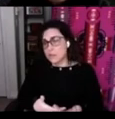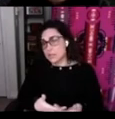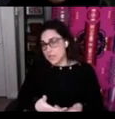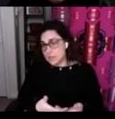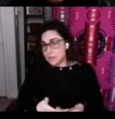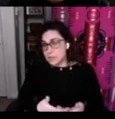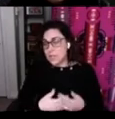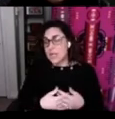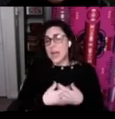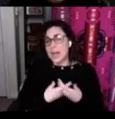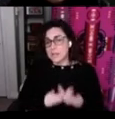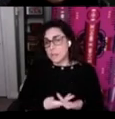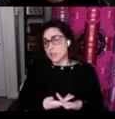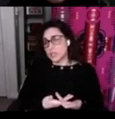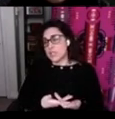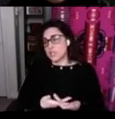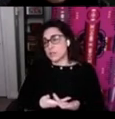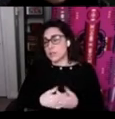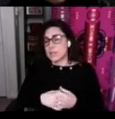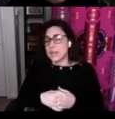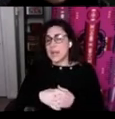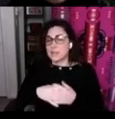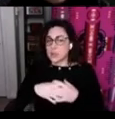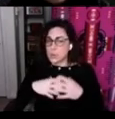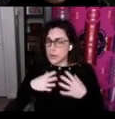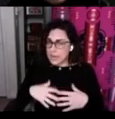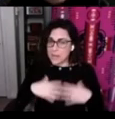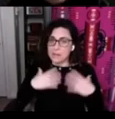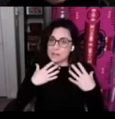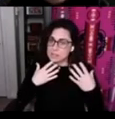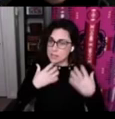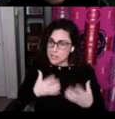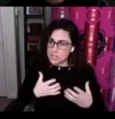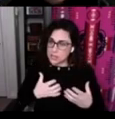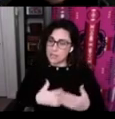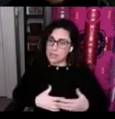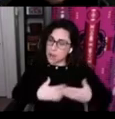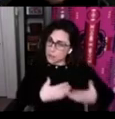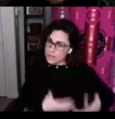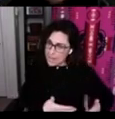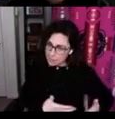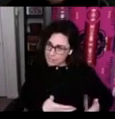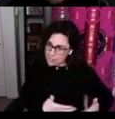skills as immersion teachers and so again it's an initiative that's already happening in the